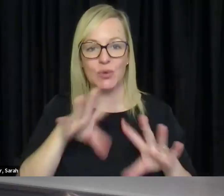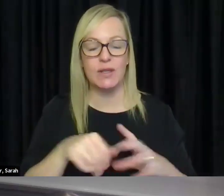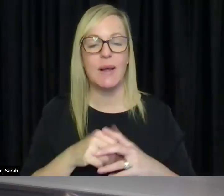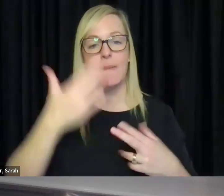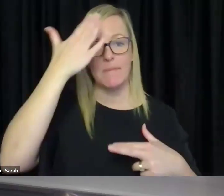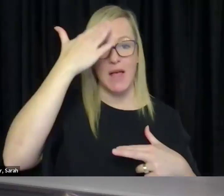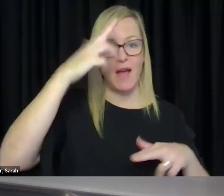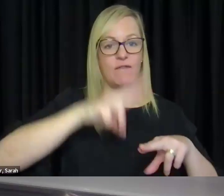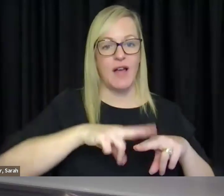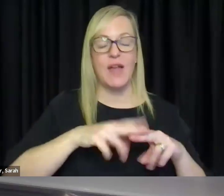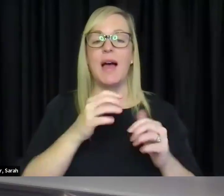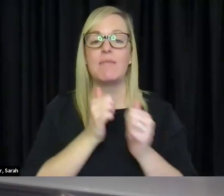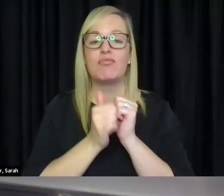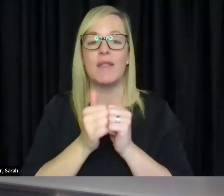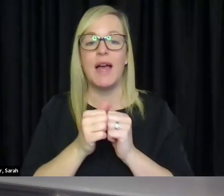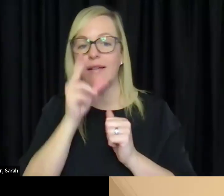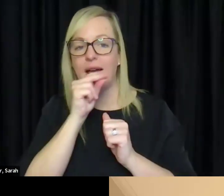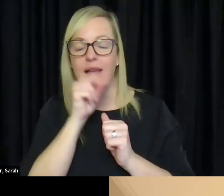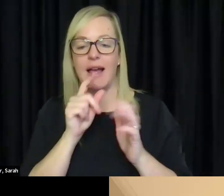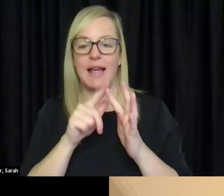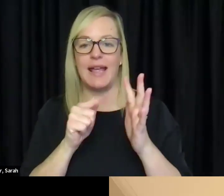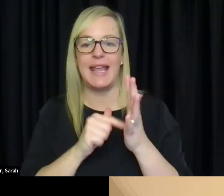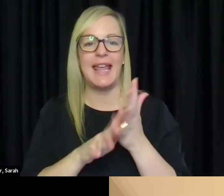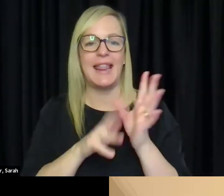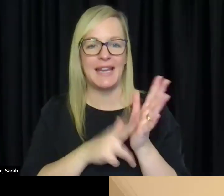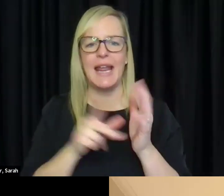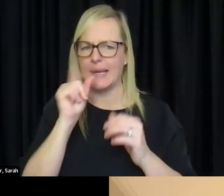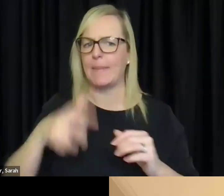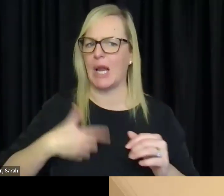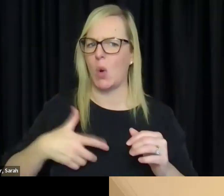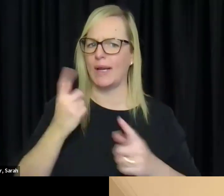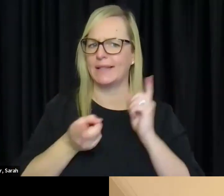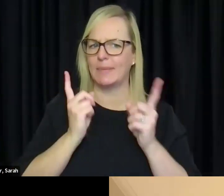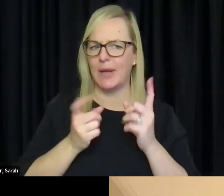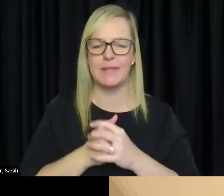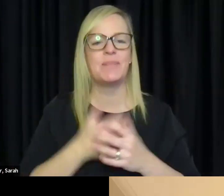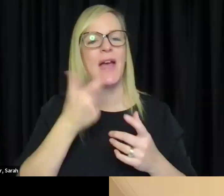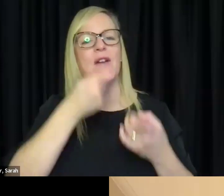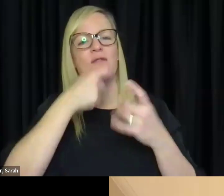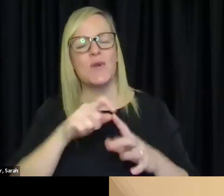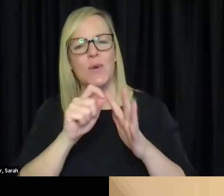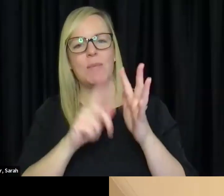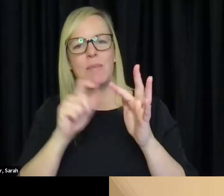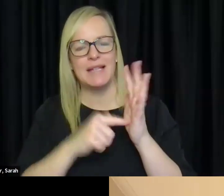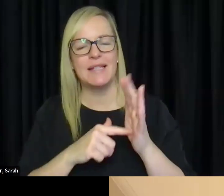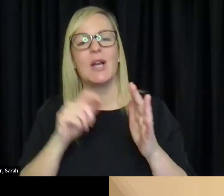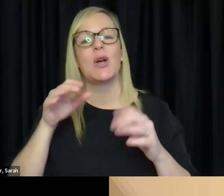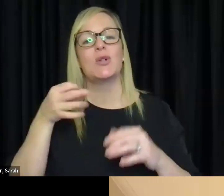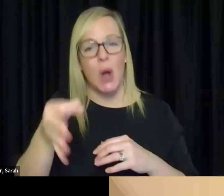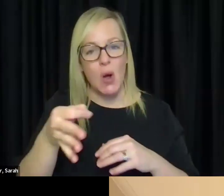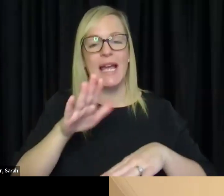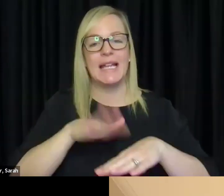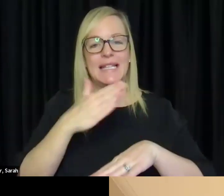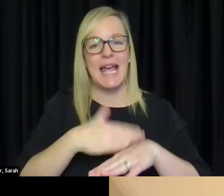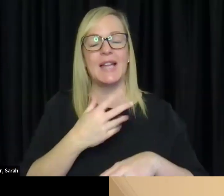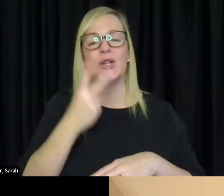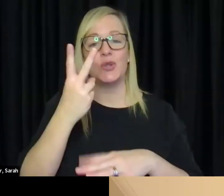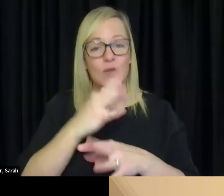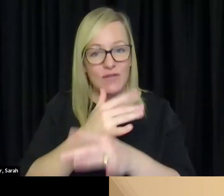a little brother Ethan, but he can be annoying some times, we have a cat, two fix and two her